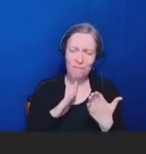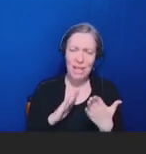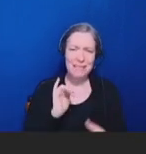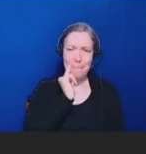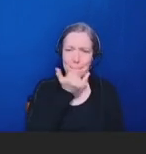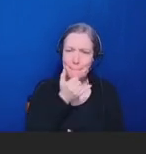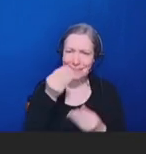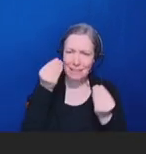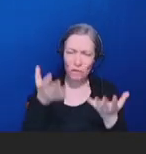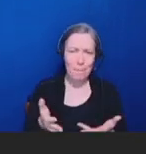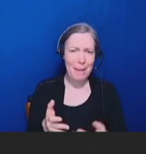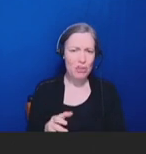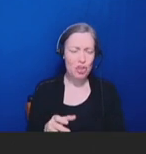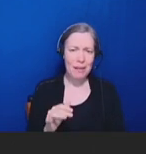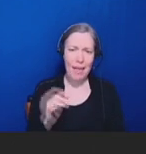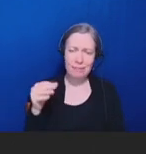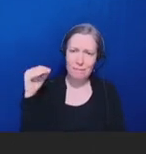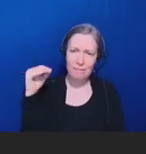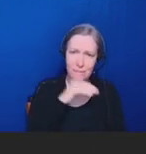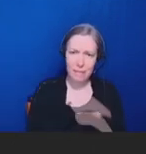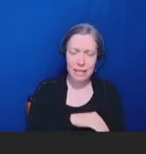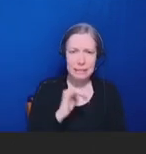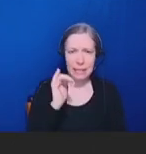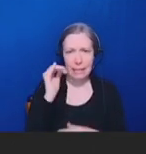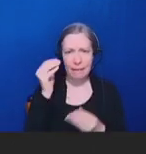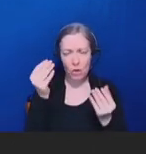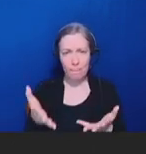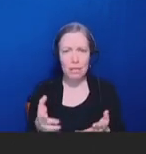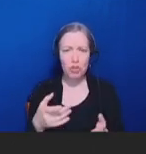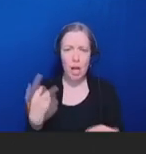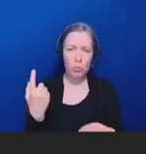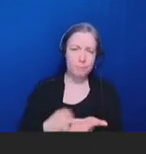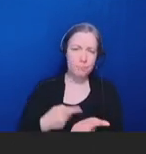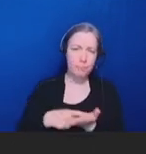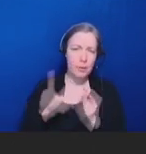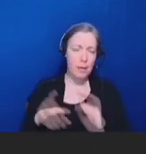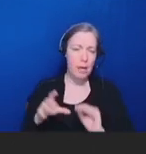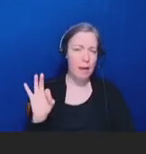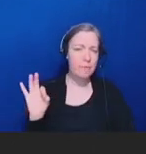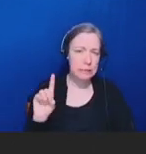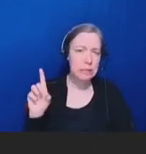to tell you a bit about what the FDA is doing to help respond to it.